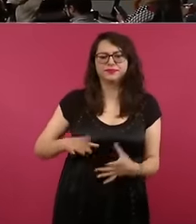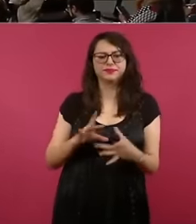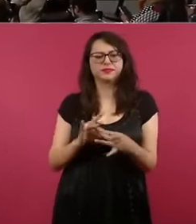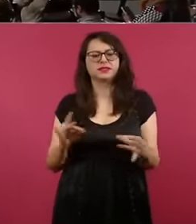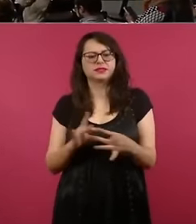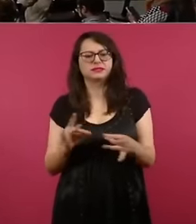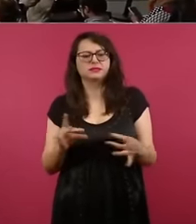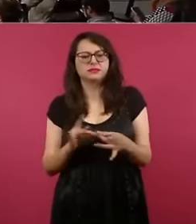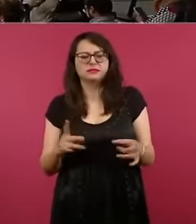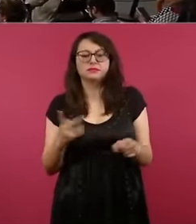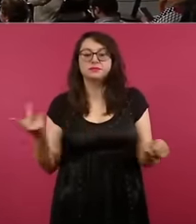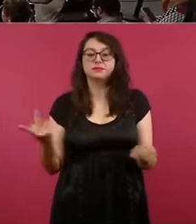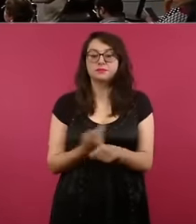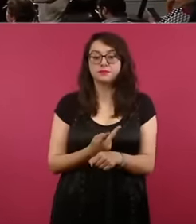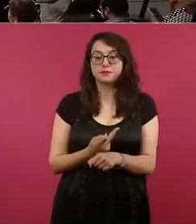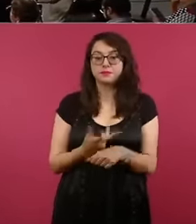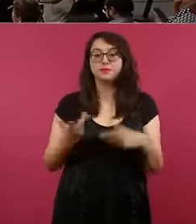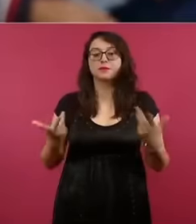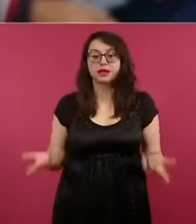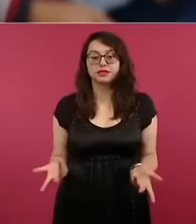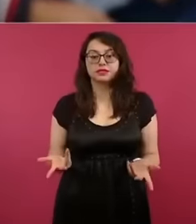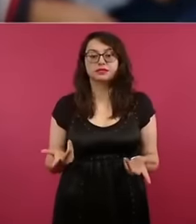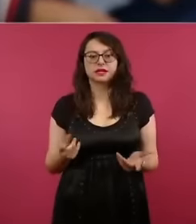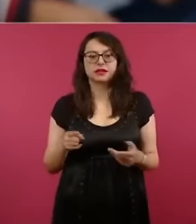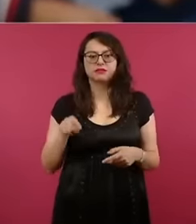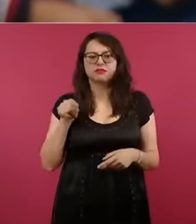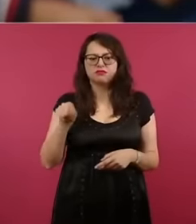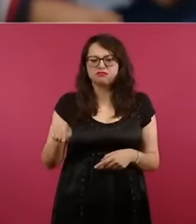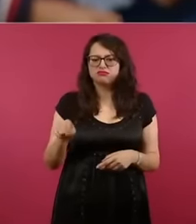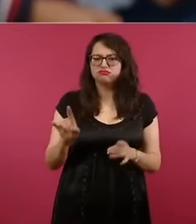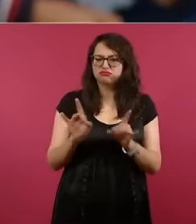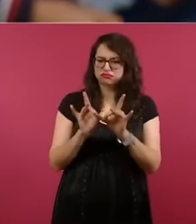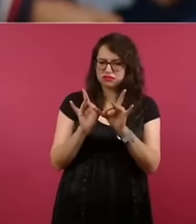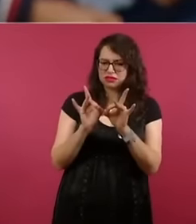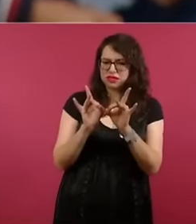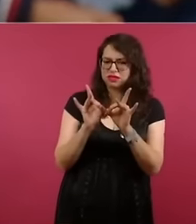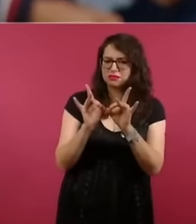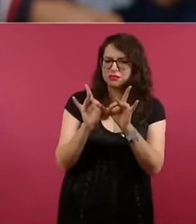of some events in telecommunications What exactly are they referring to, what is going to happen with